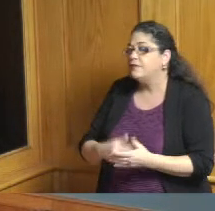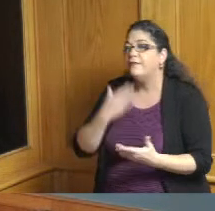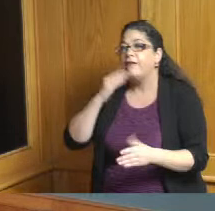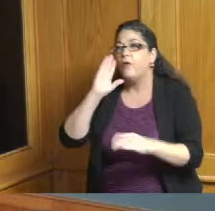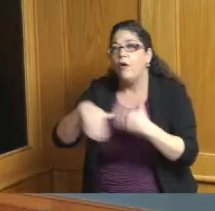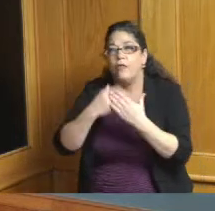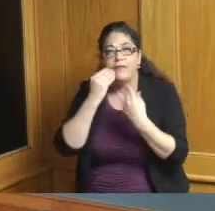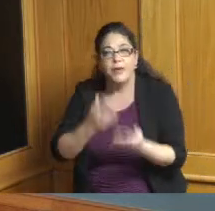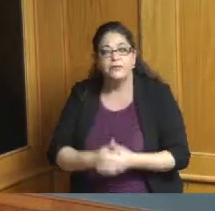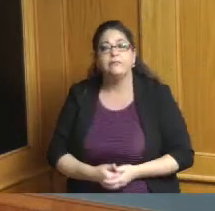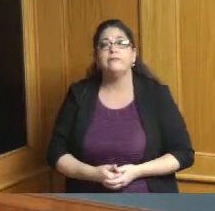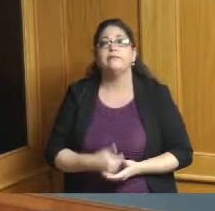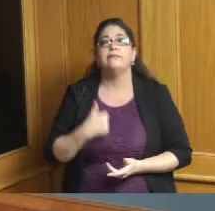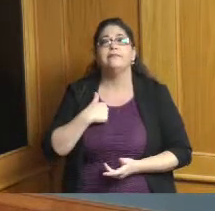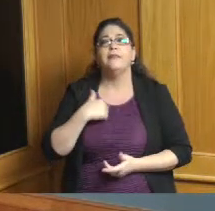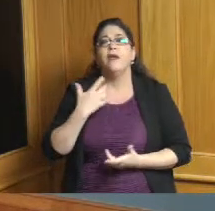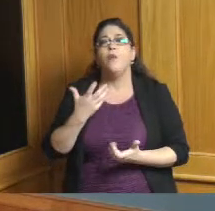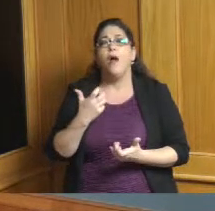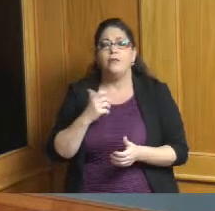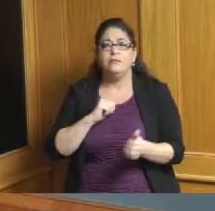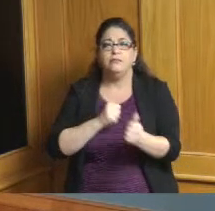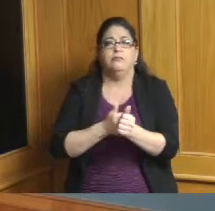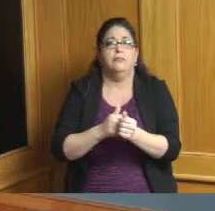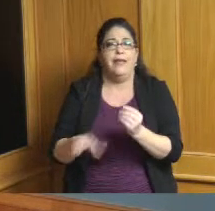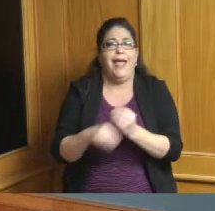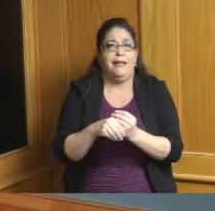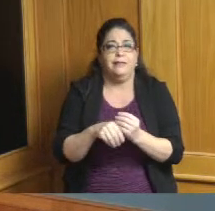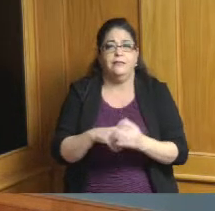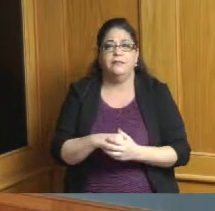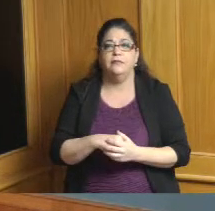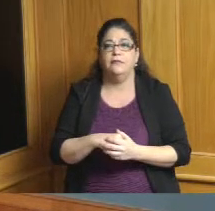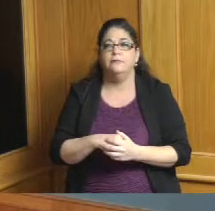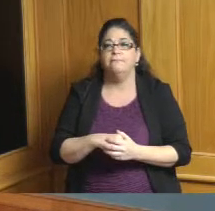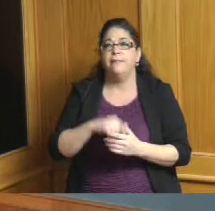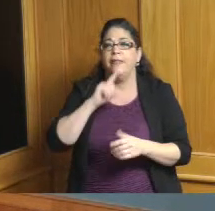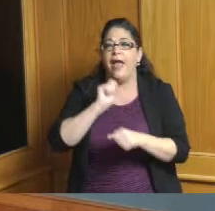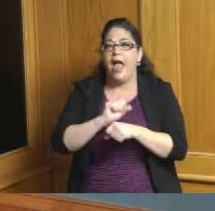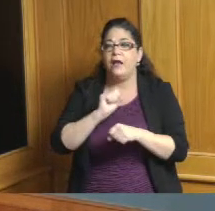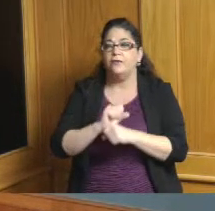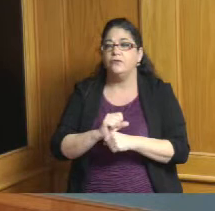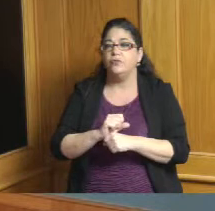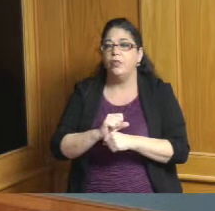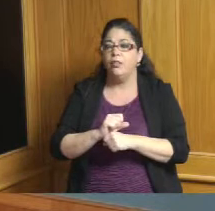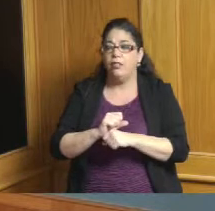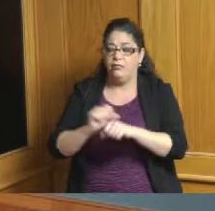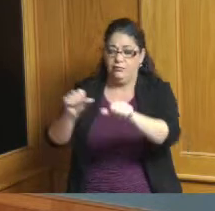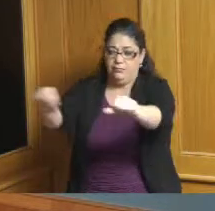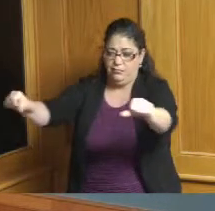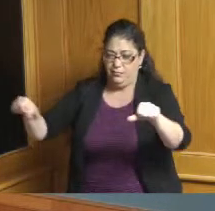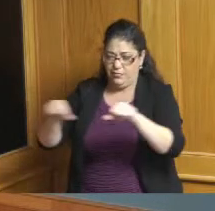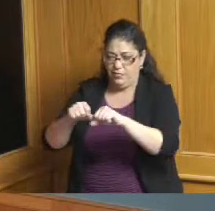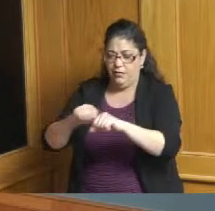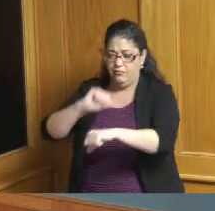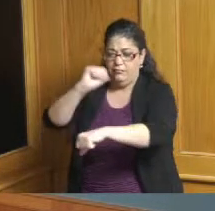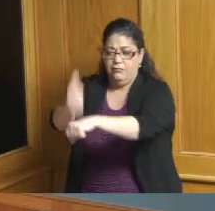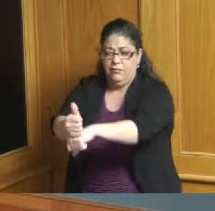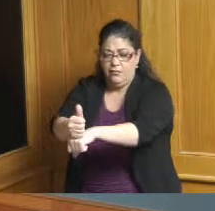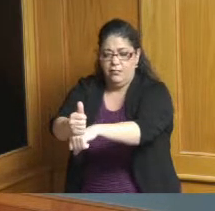I wanted to follow up so the the actual footprint of the expansion is are you going to keep the